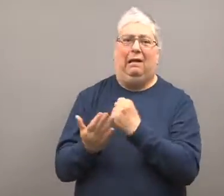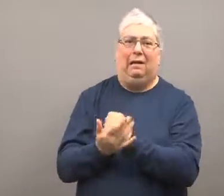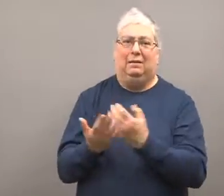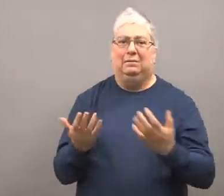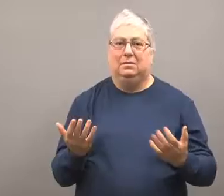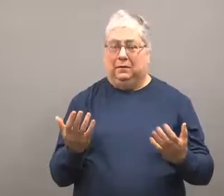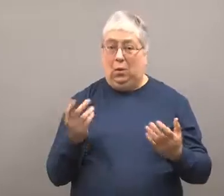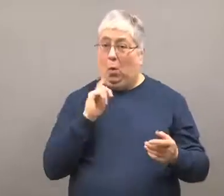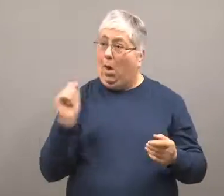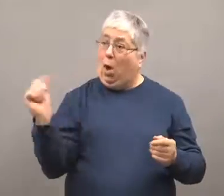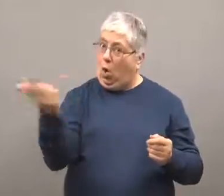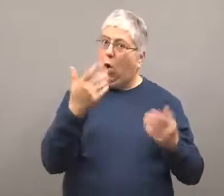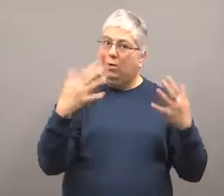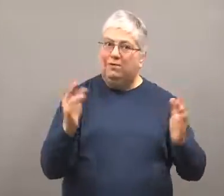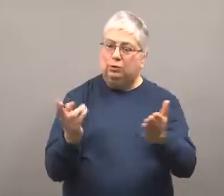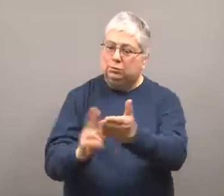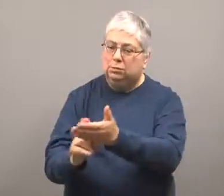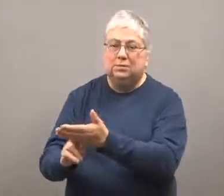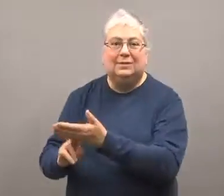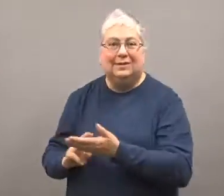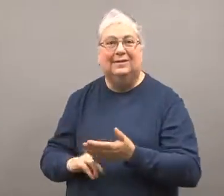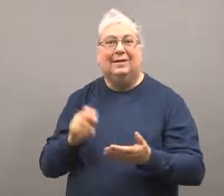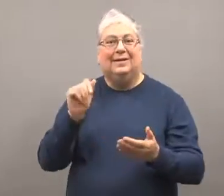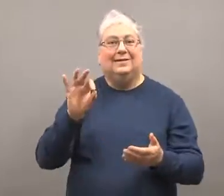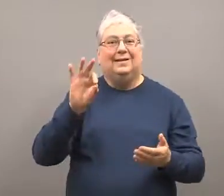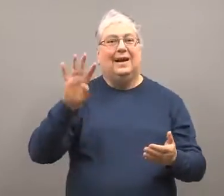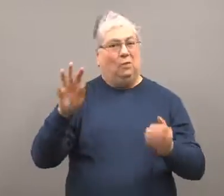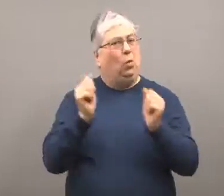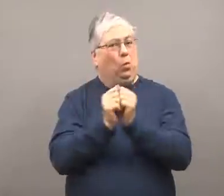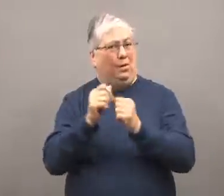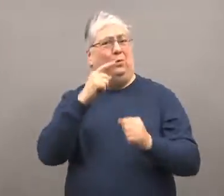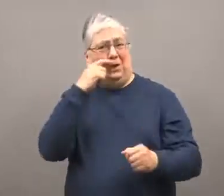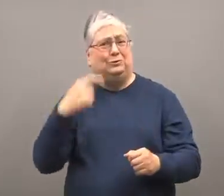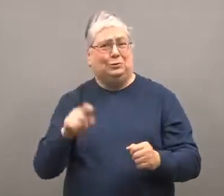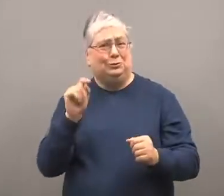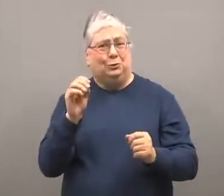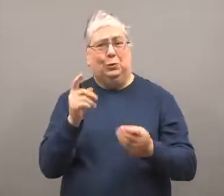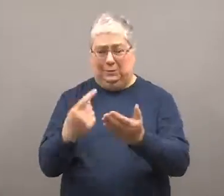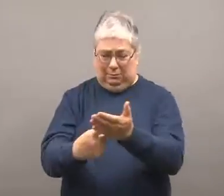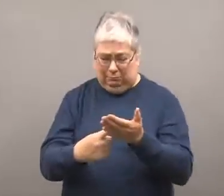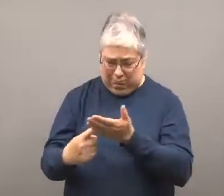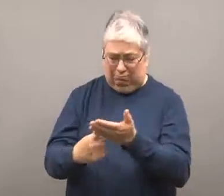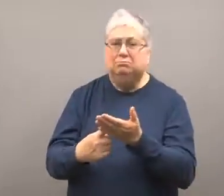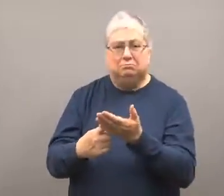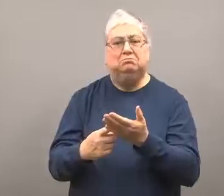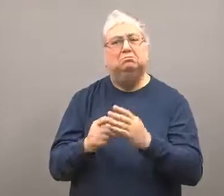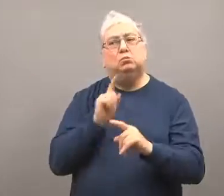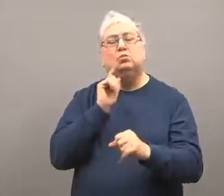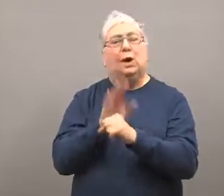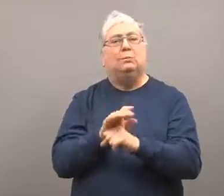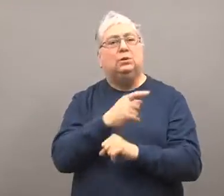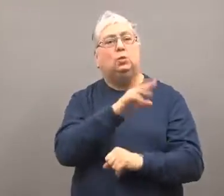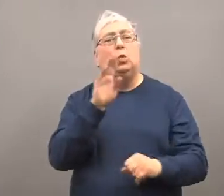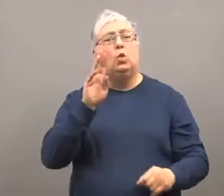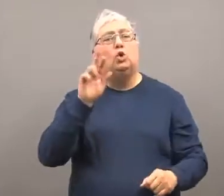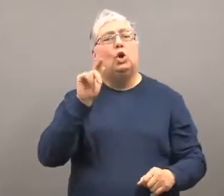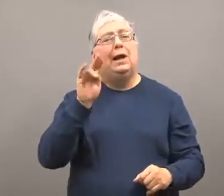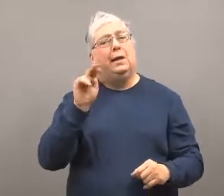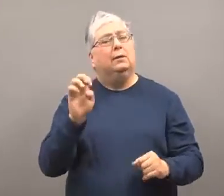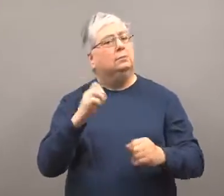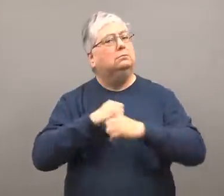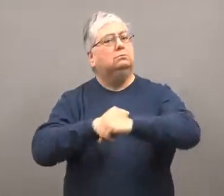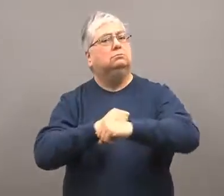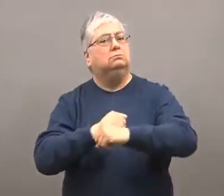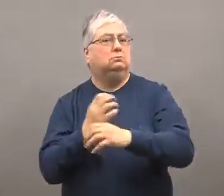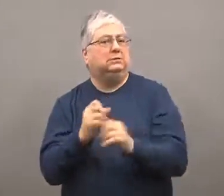They had all, including Russia, signed a treaty in 1994